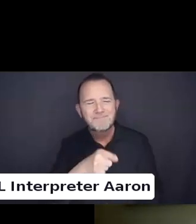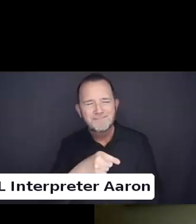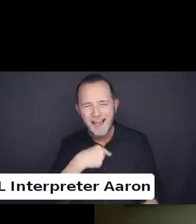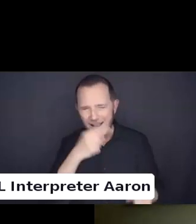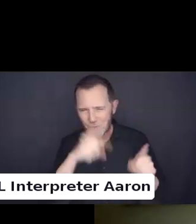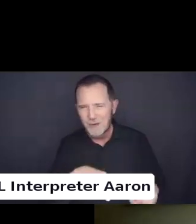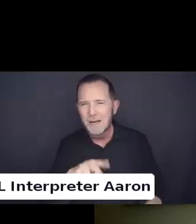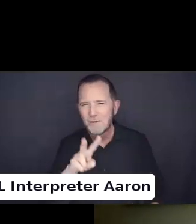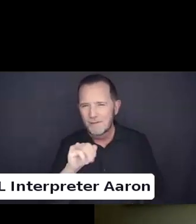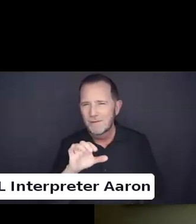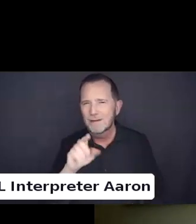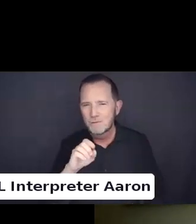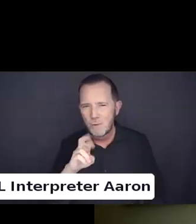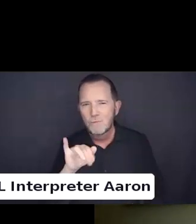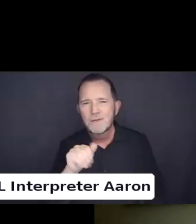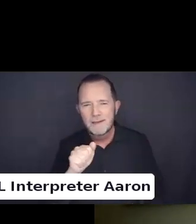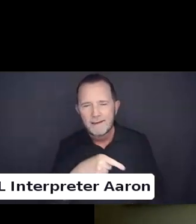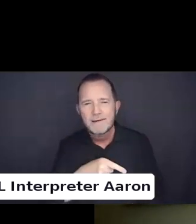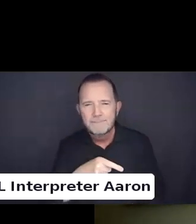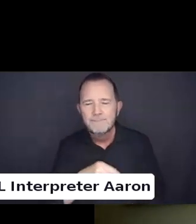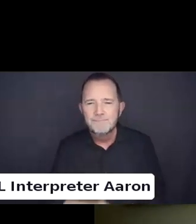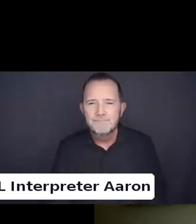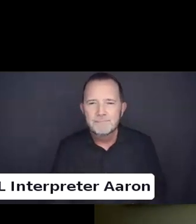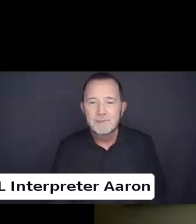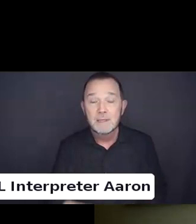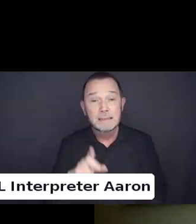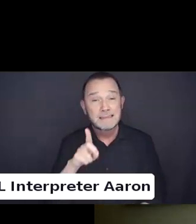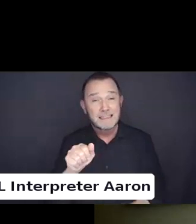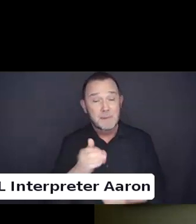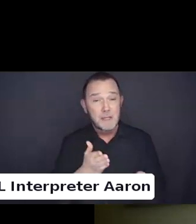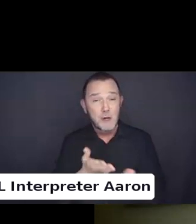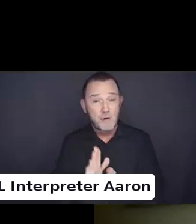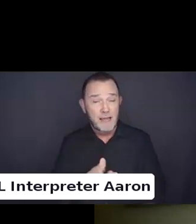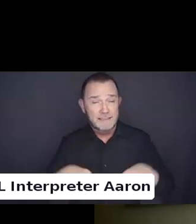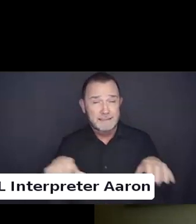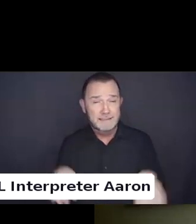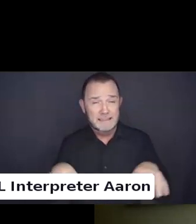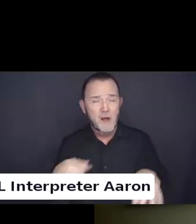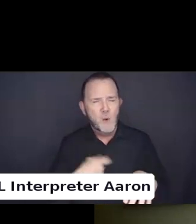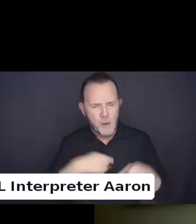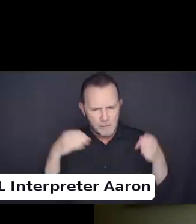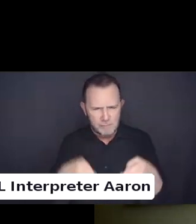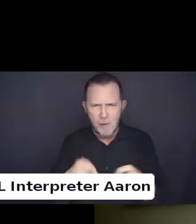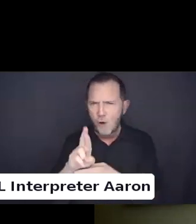I think the disability rights movement has focused on rights because we have success in rights.